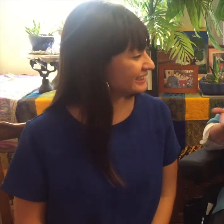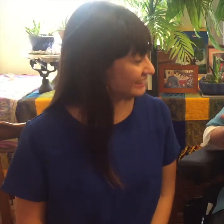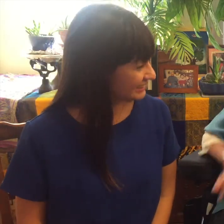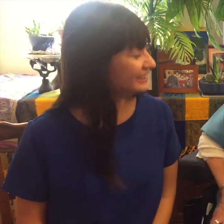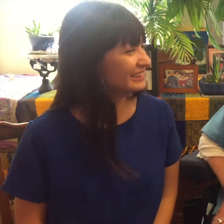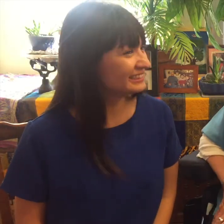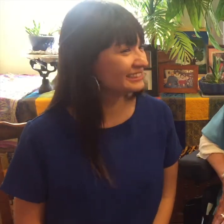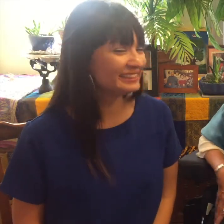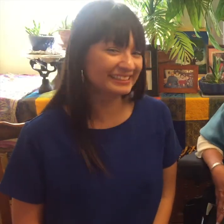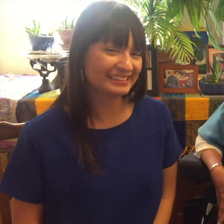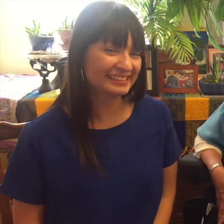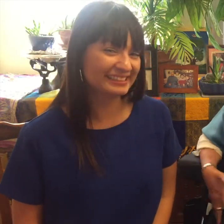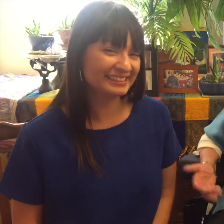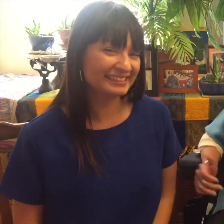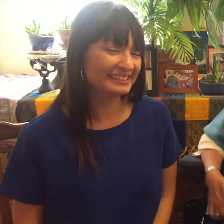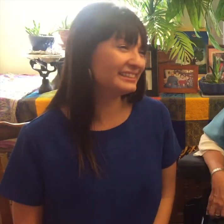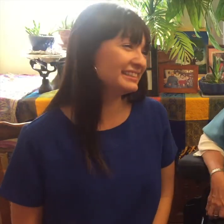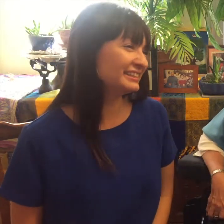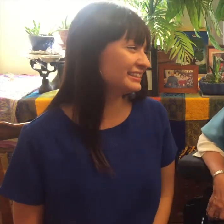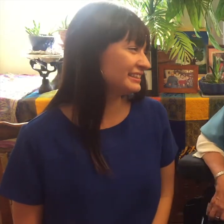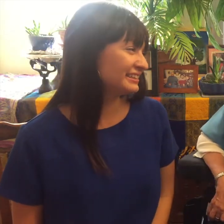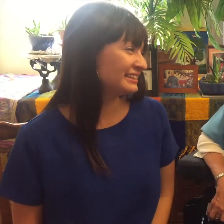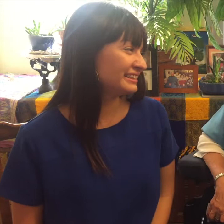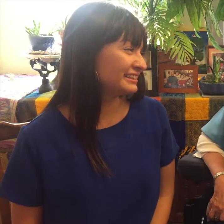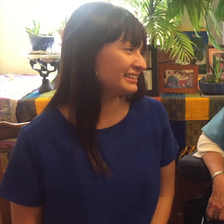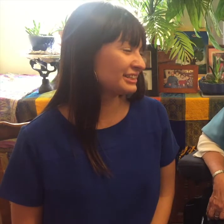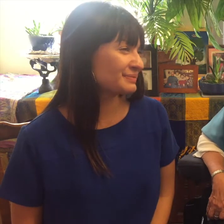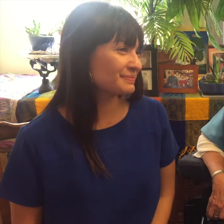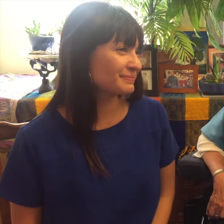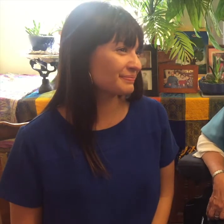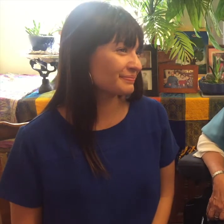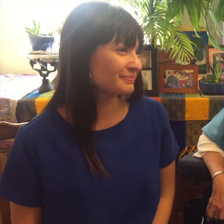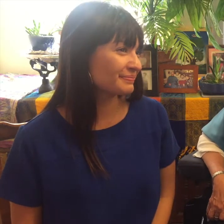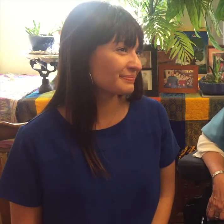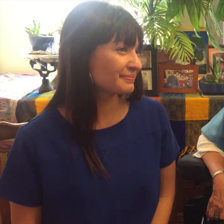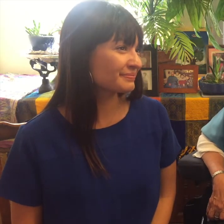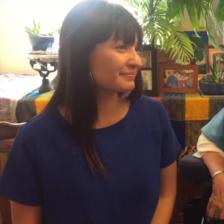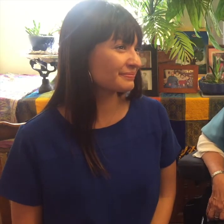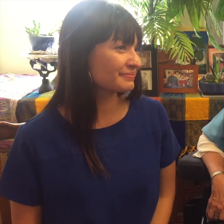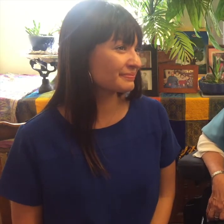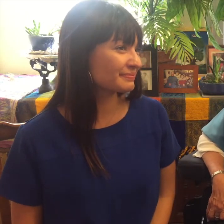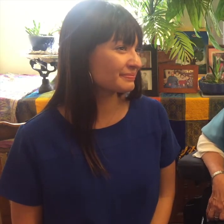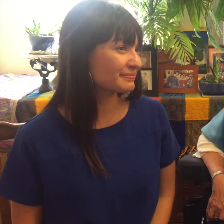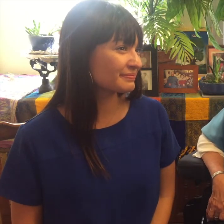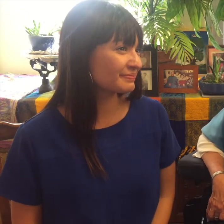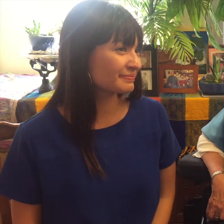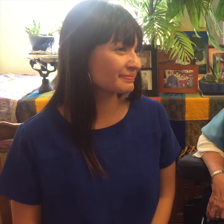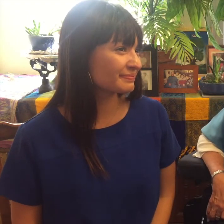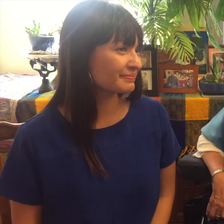Judy: So Leah tell me why is Deaf Awareness Week so important around the world?